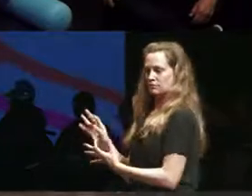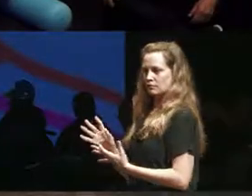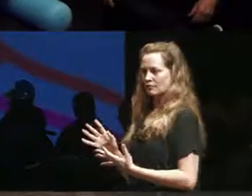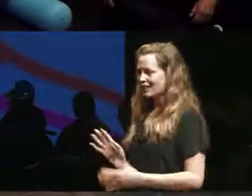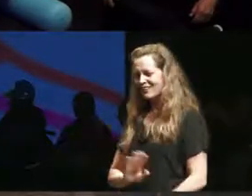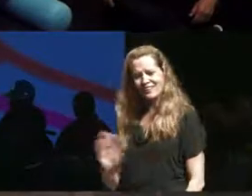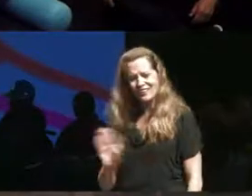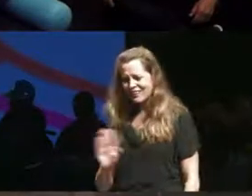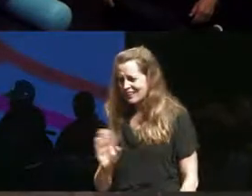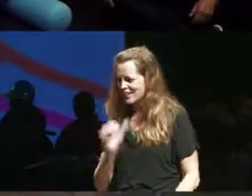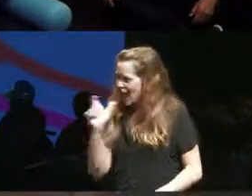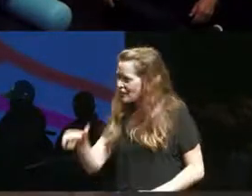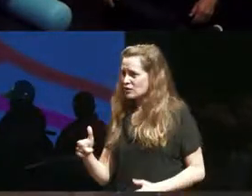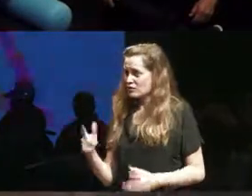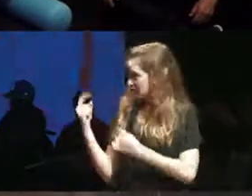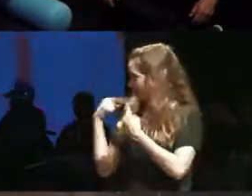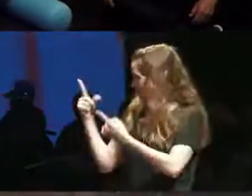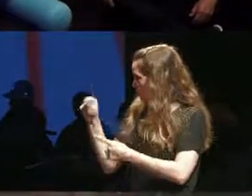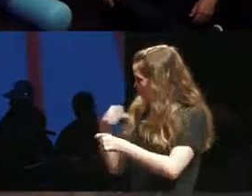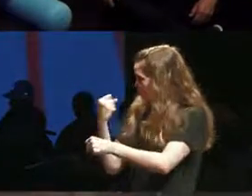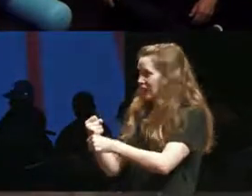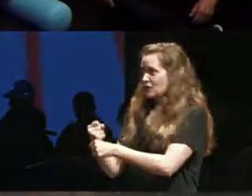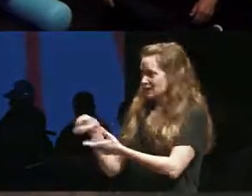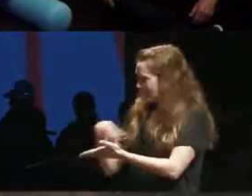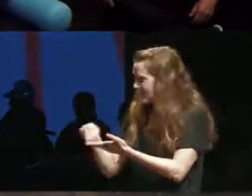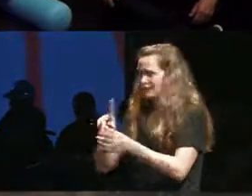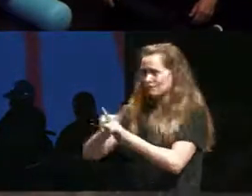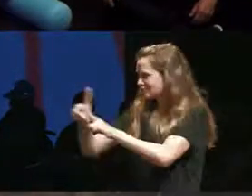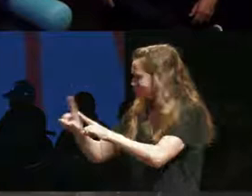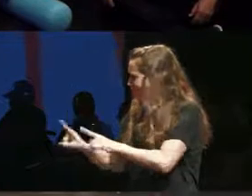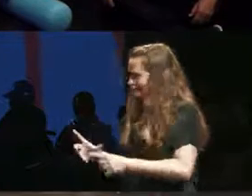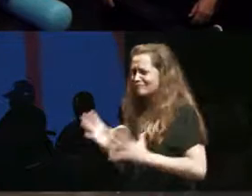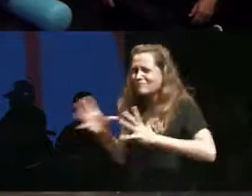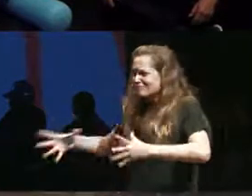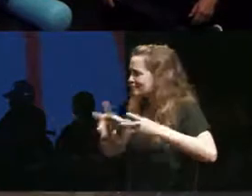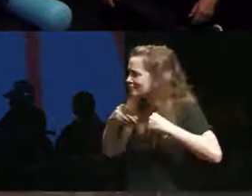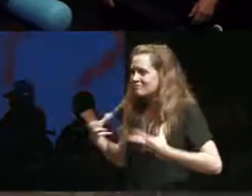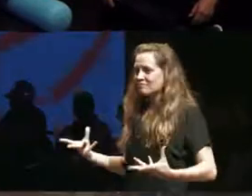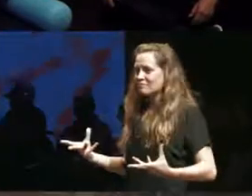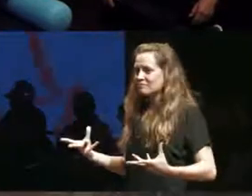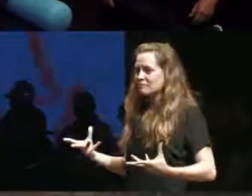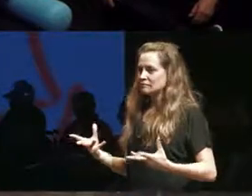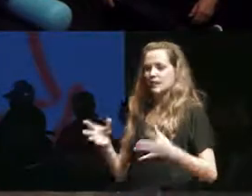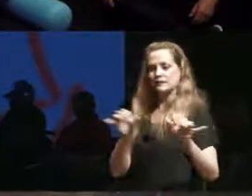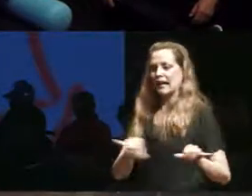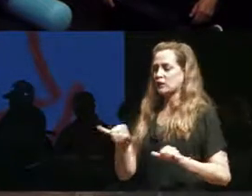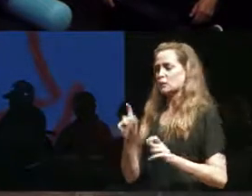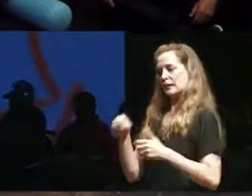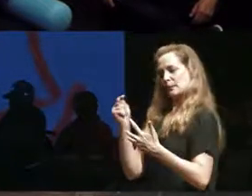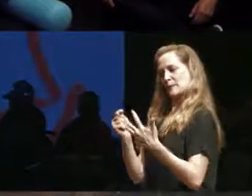doing it another way for 20 years that I know of so I think we have to start